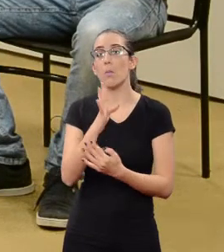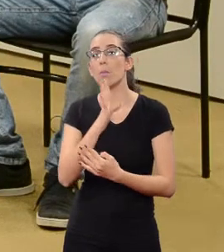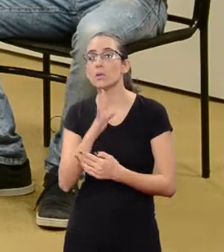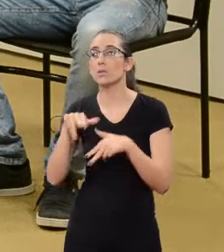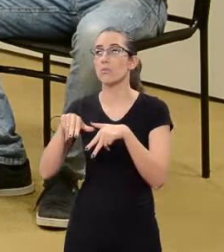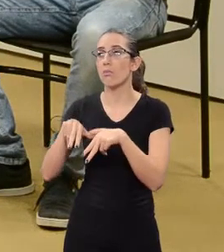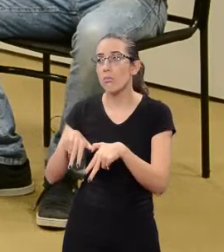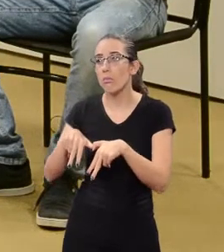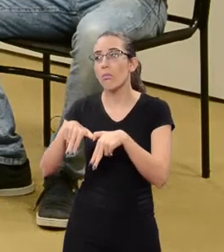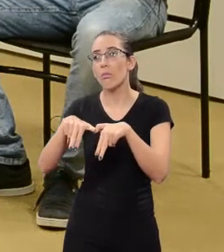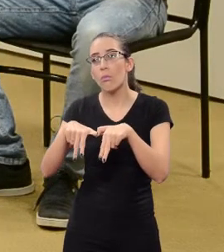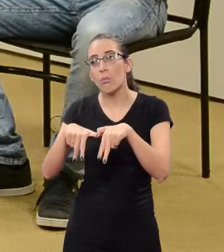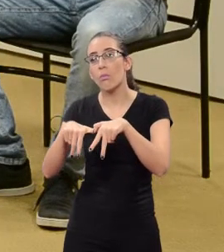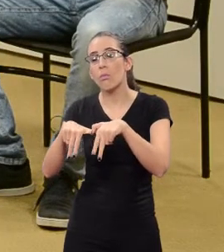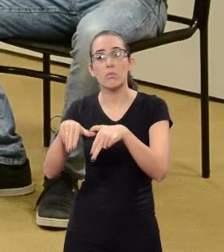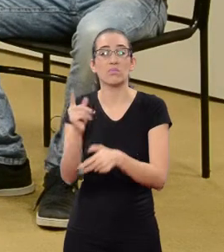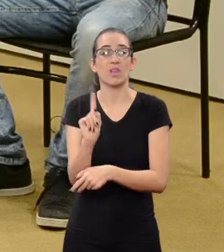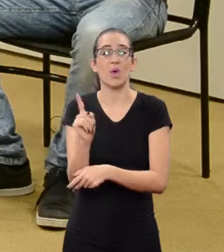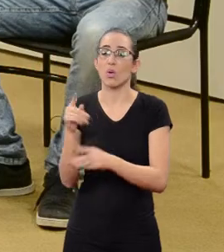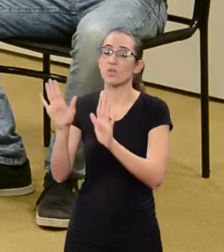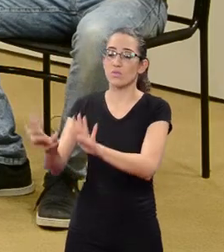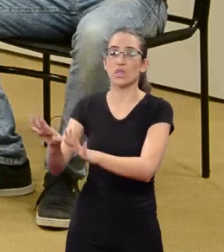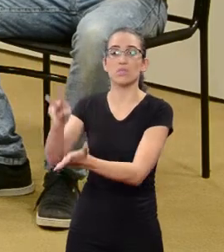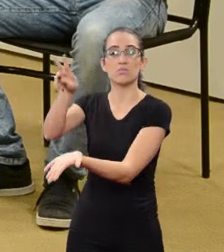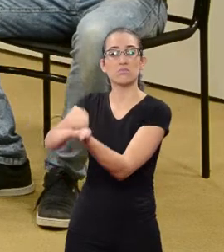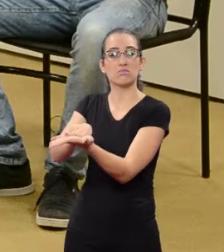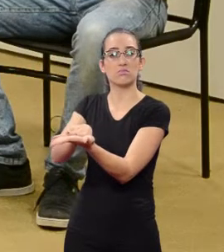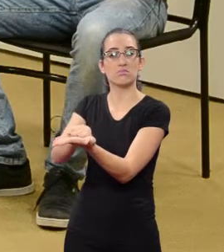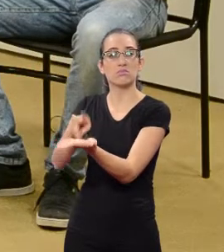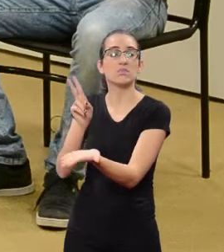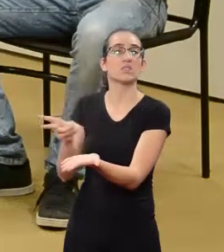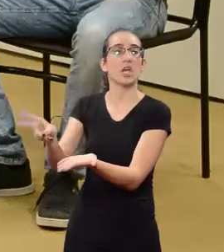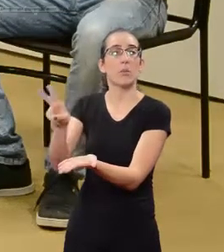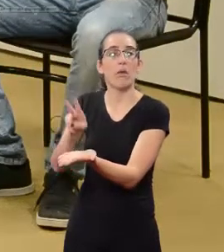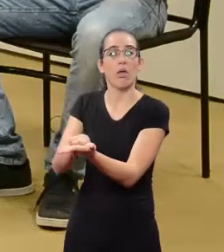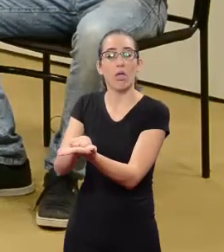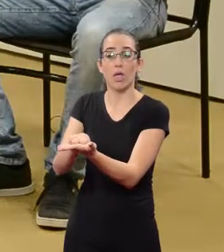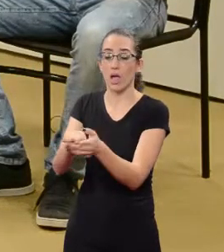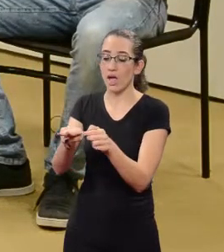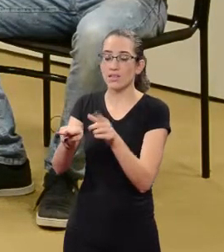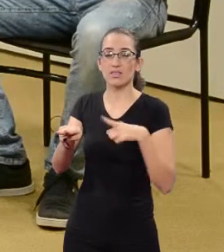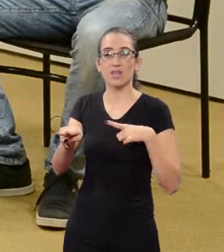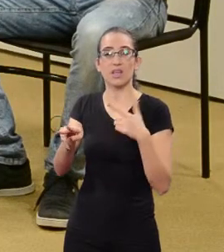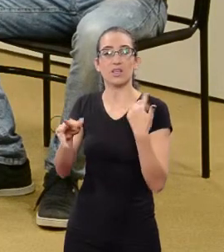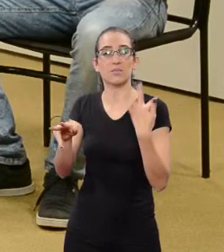they ended up lying in bed all the time, and then having rash